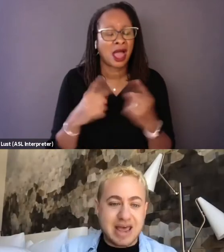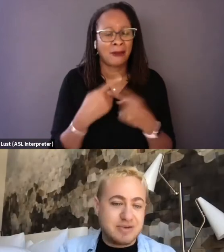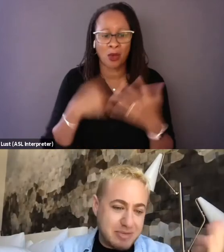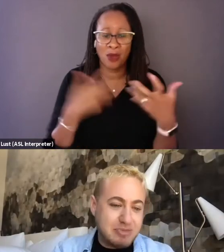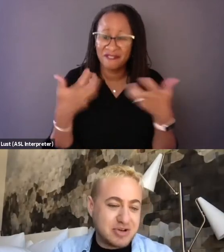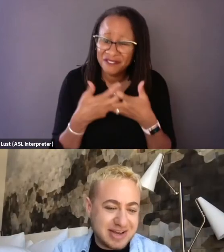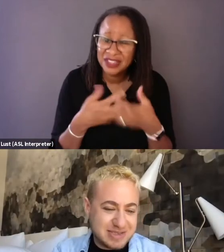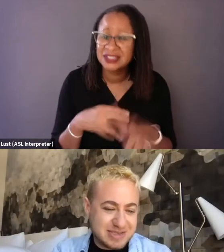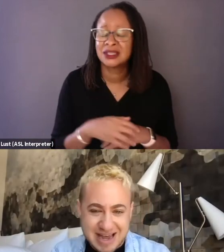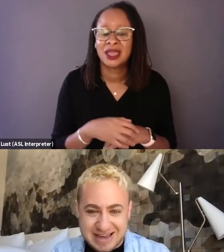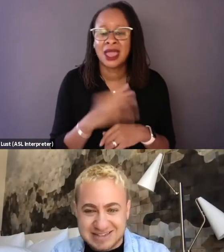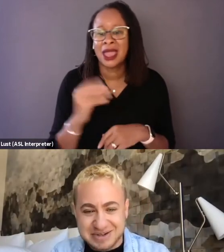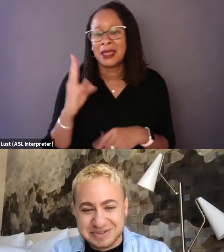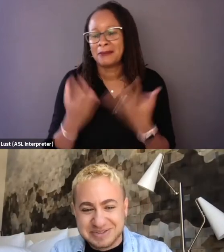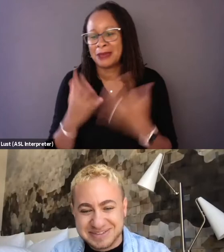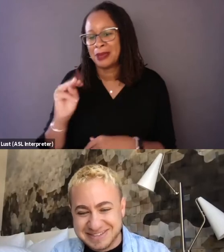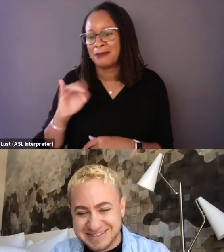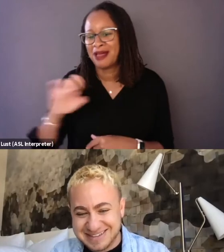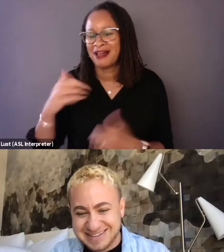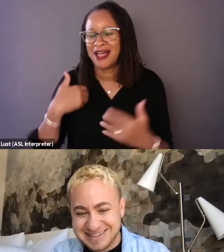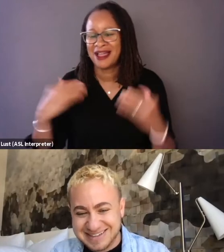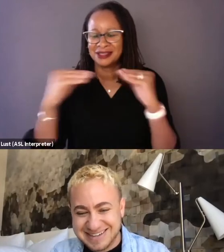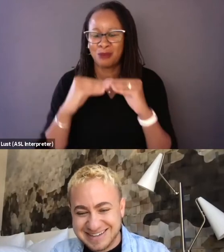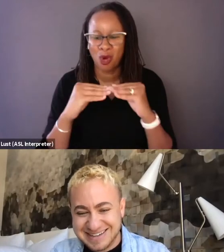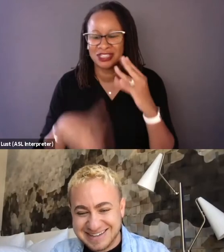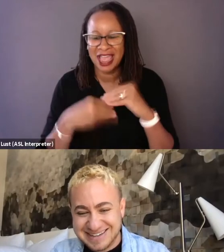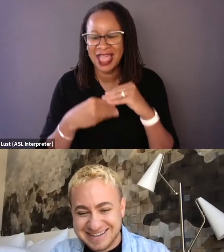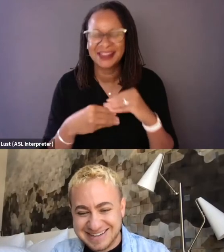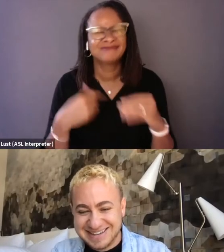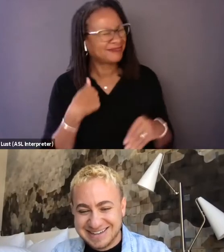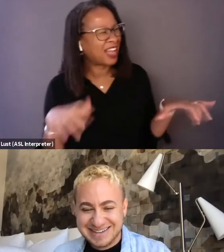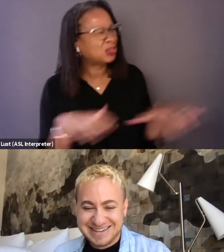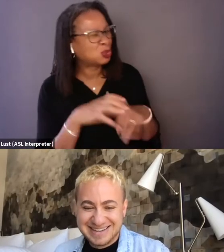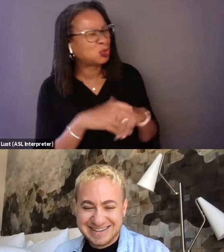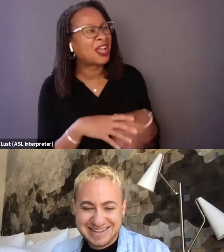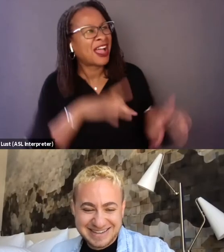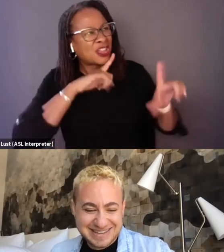and maybe Michael has more to add too. I do because you answered this question beautifully